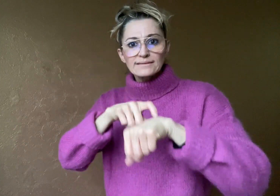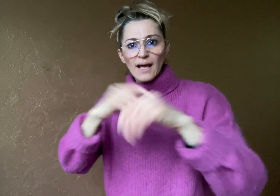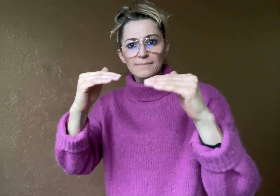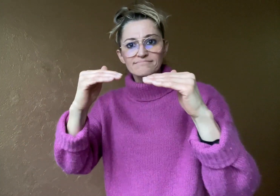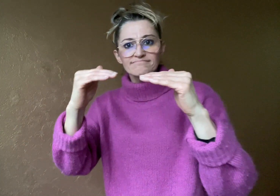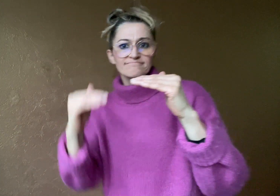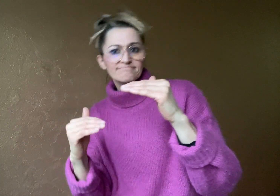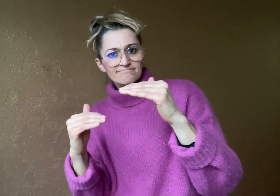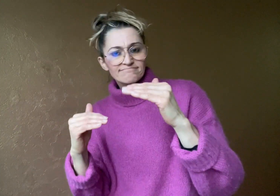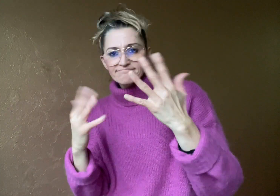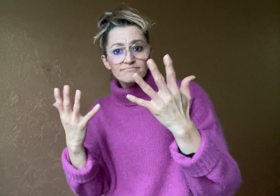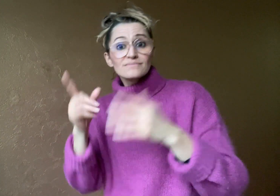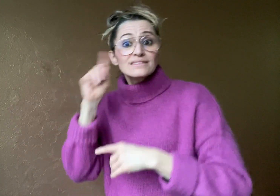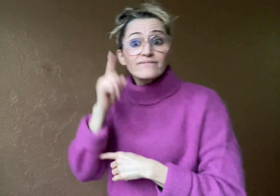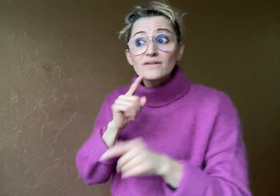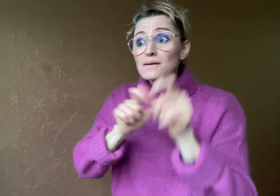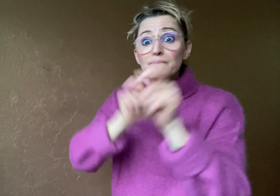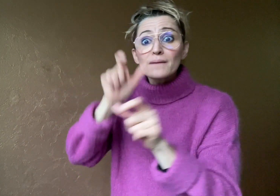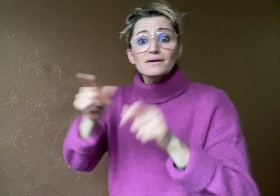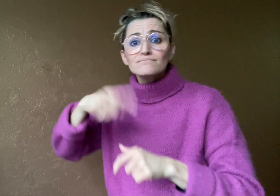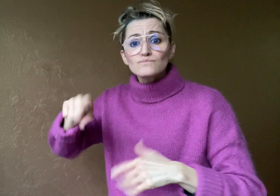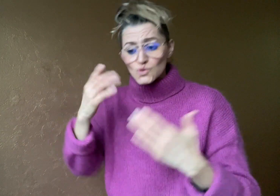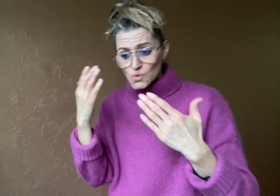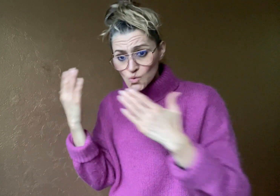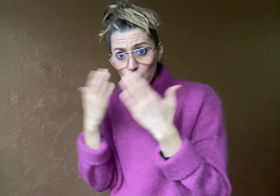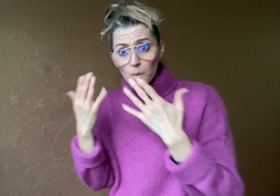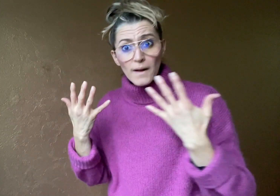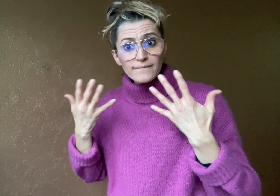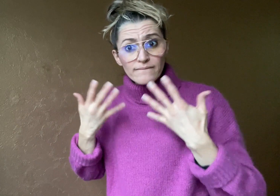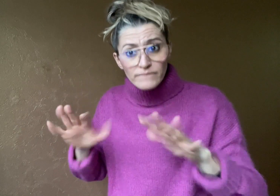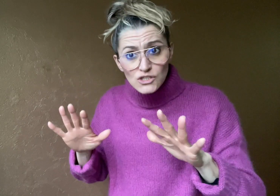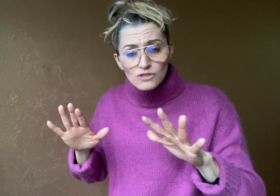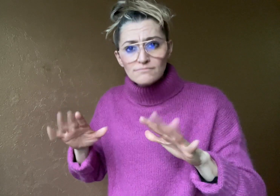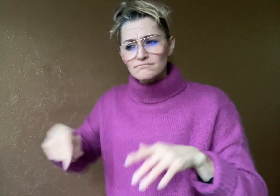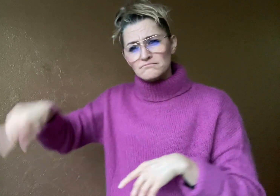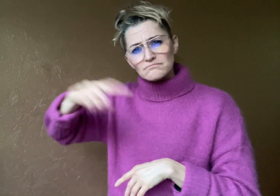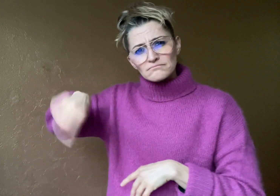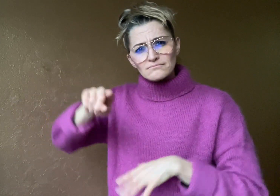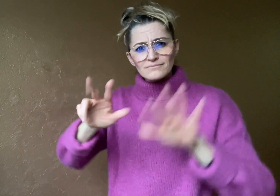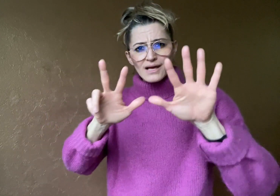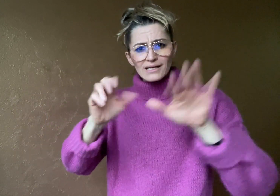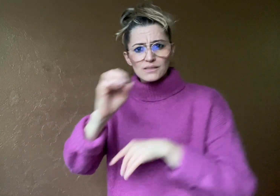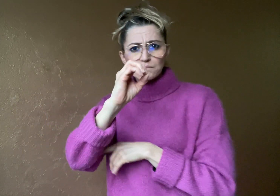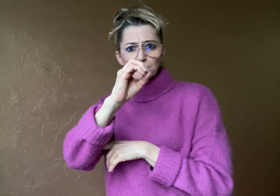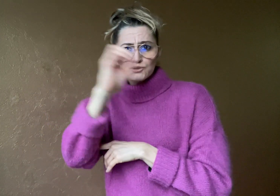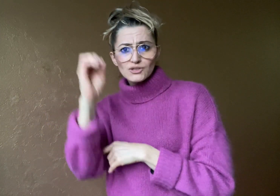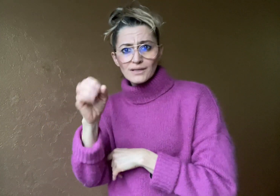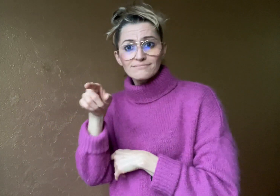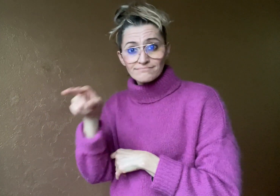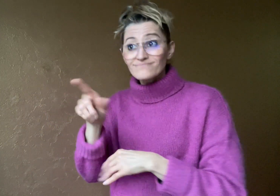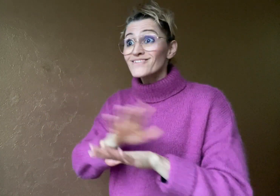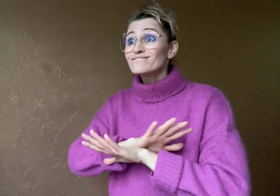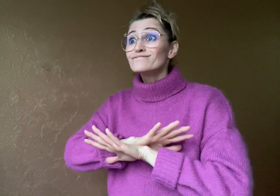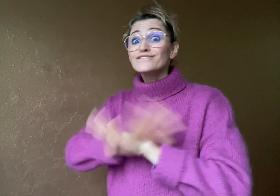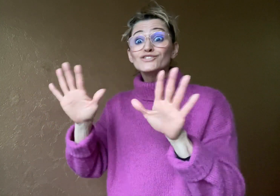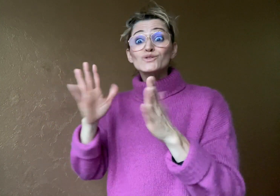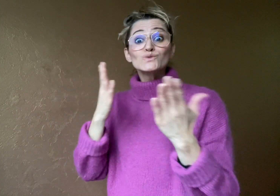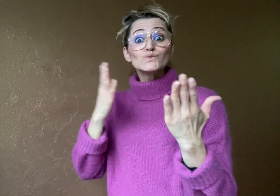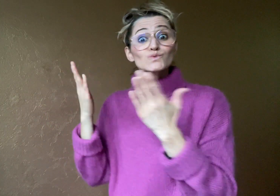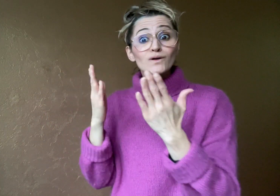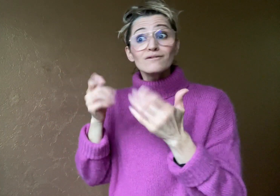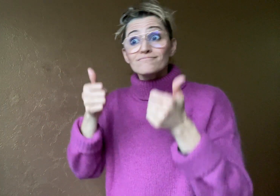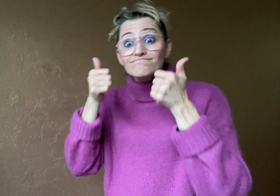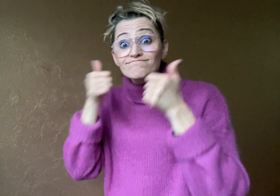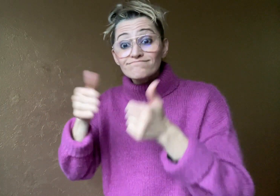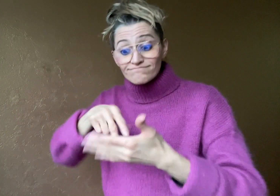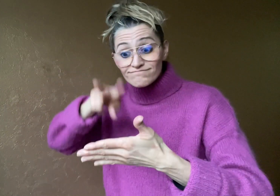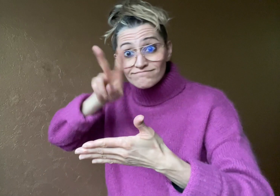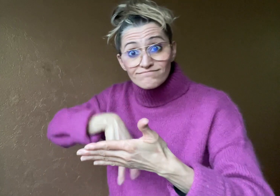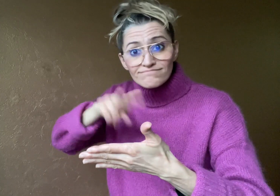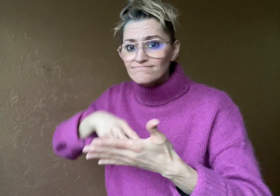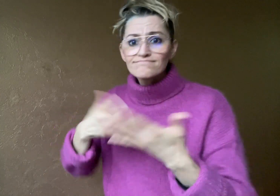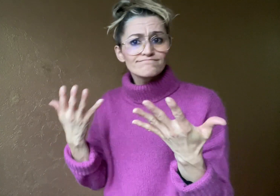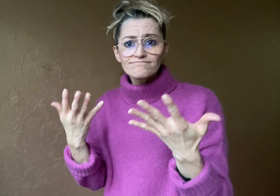four times less likely to have a job, and 80% of Deaf people leave